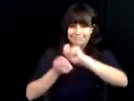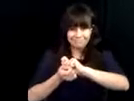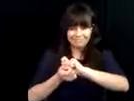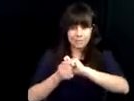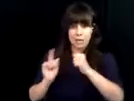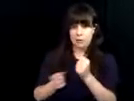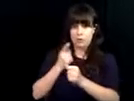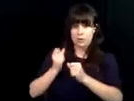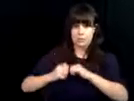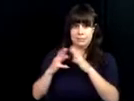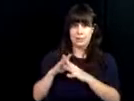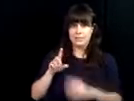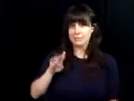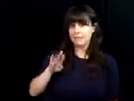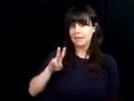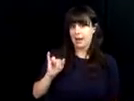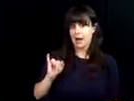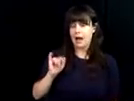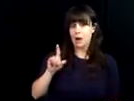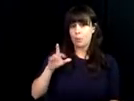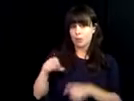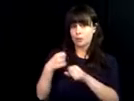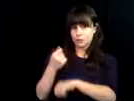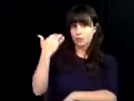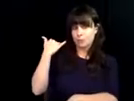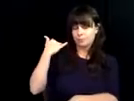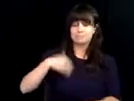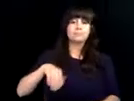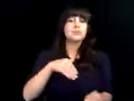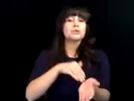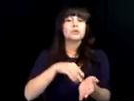at the time but are now ancient? Let's look at